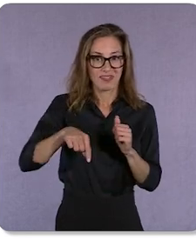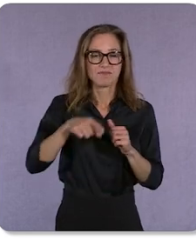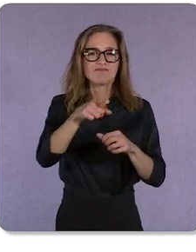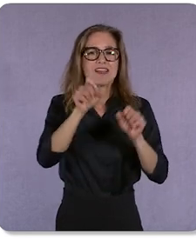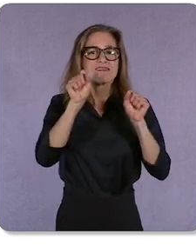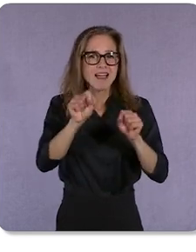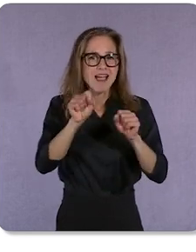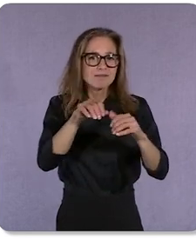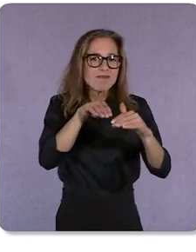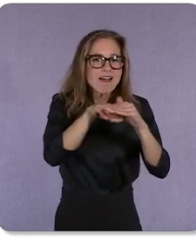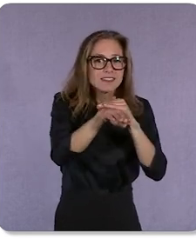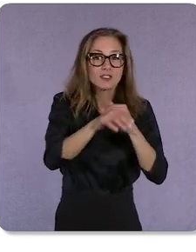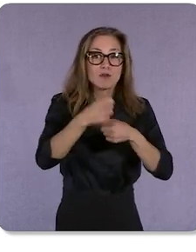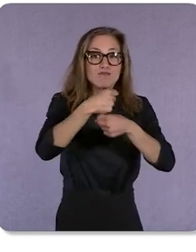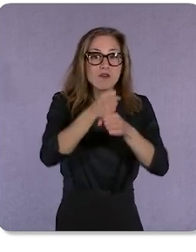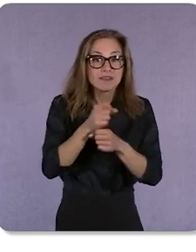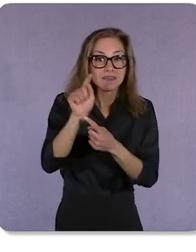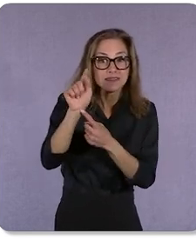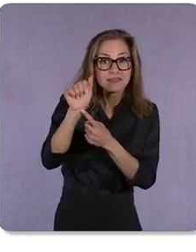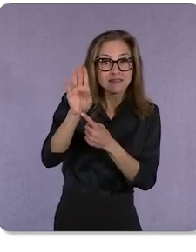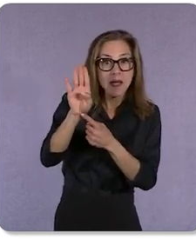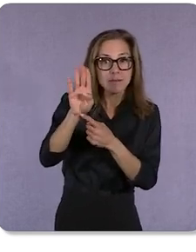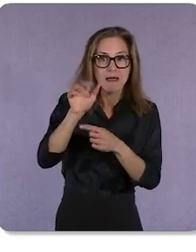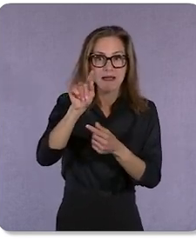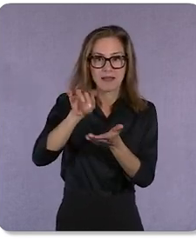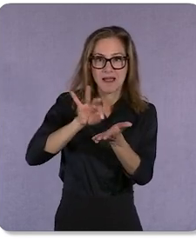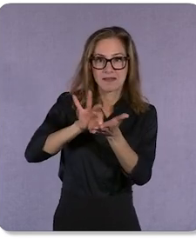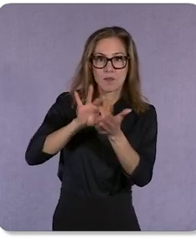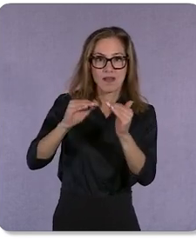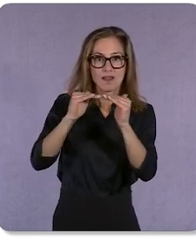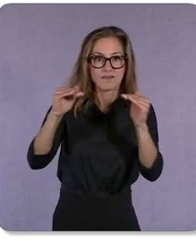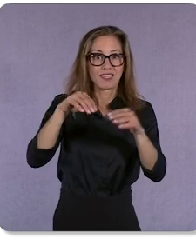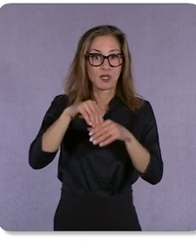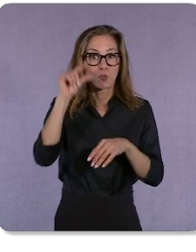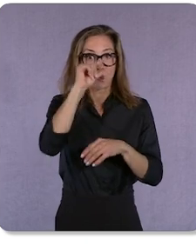the products tab at the account level in Google Ads to easily spot inactive offers.